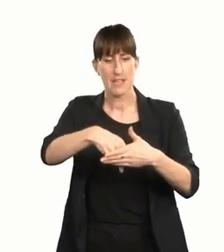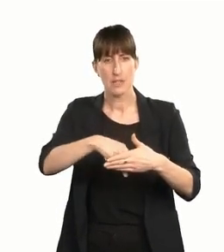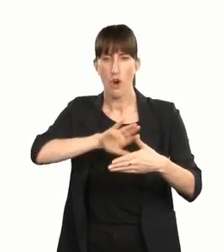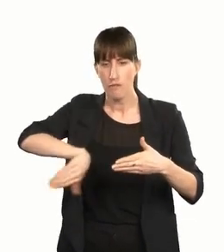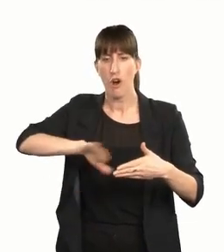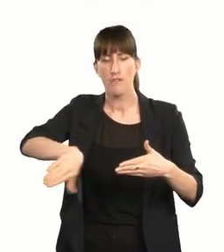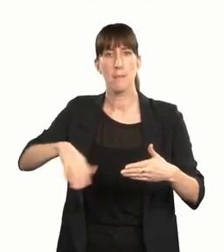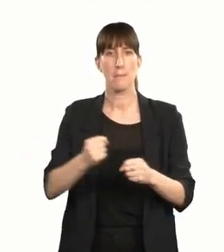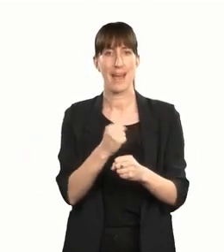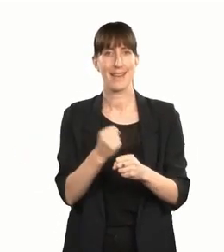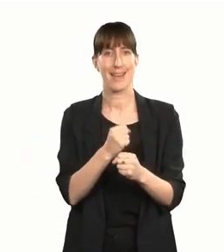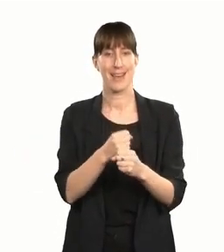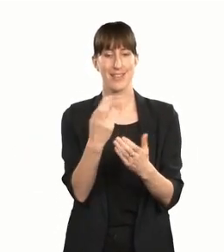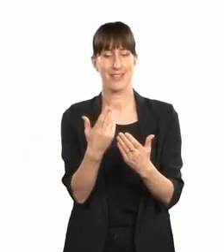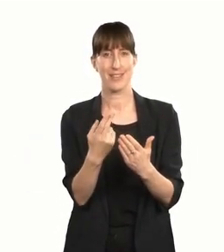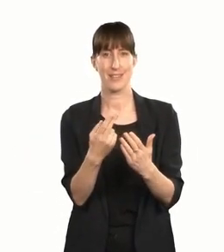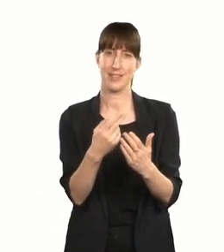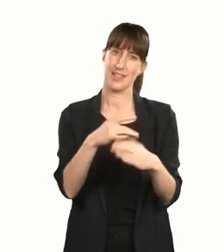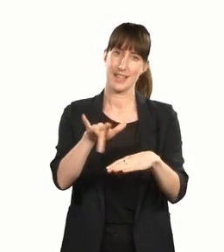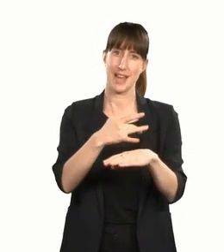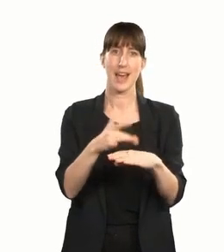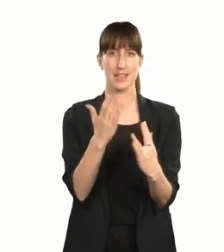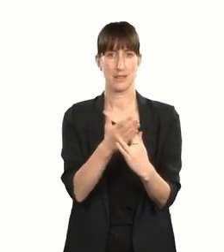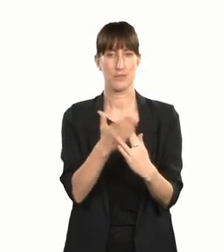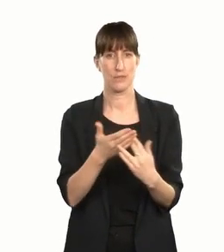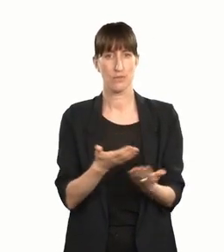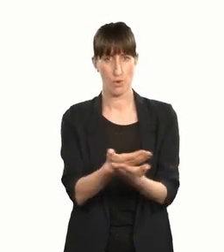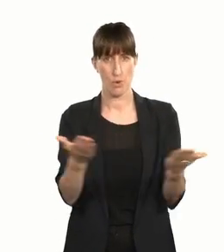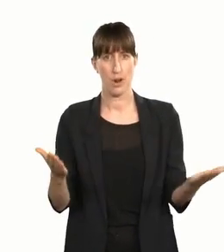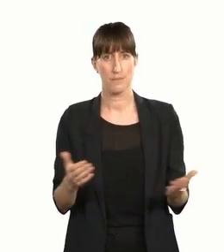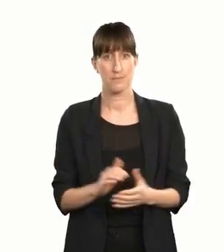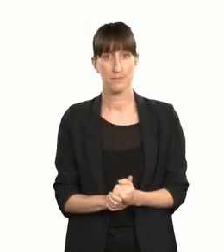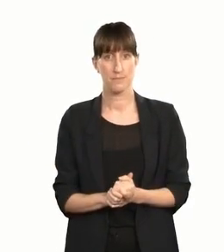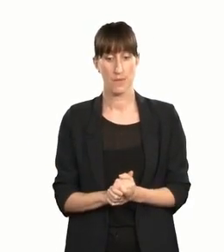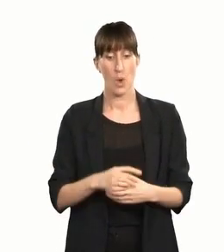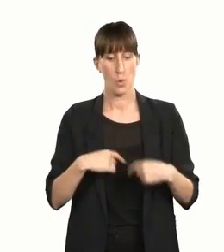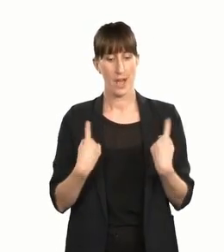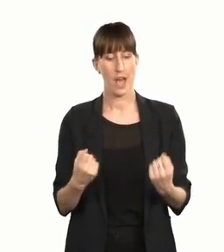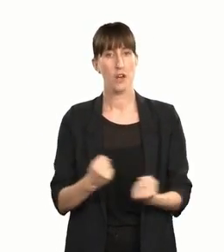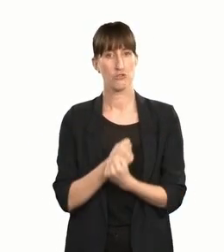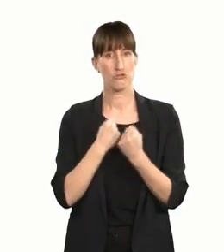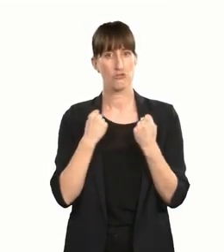and make theatre accessible to all children and young people. Ehara taku toa he takitahi — success is not the work of one,